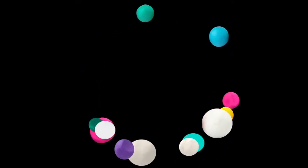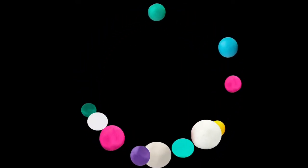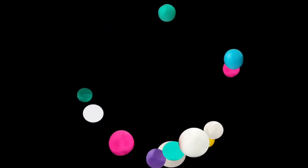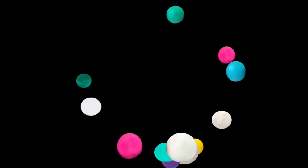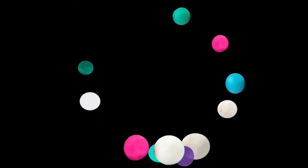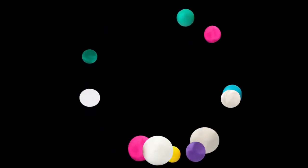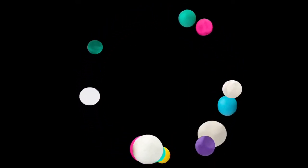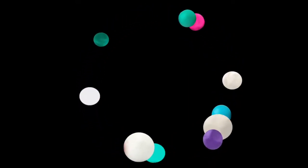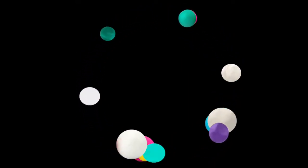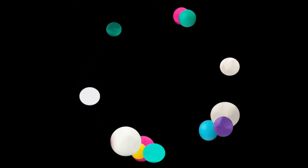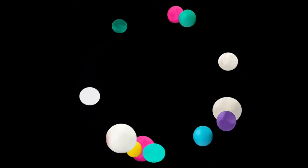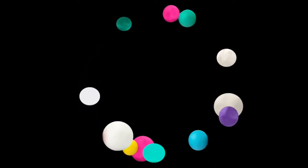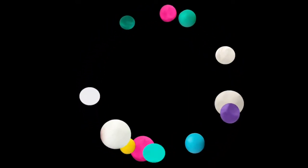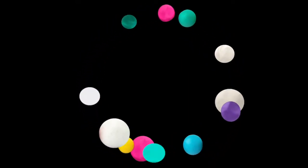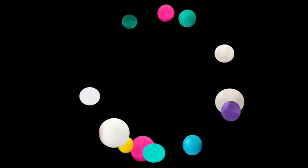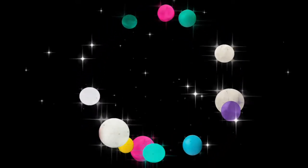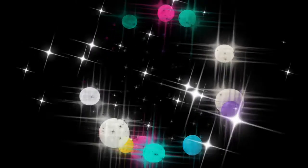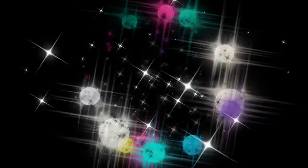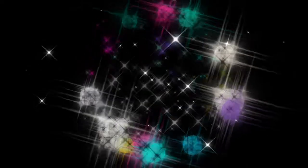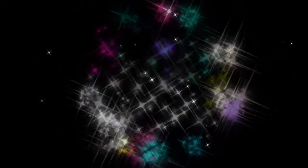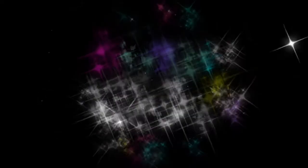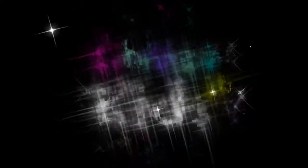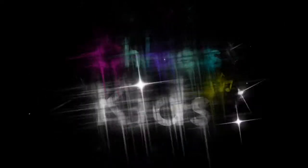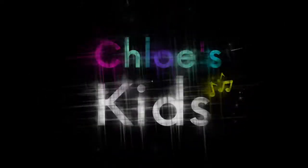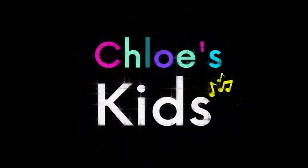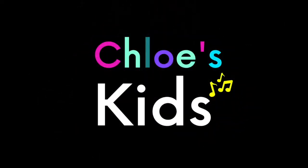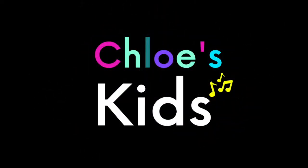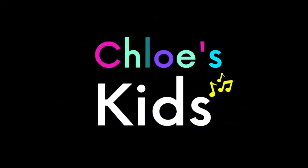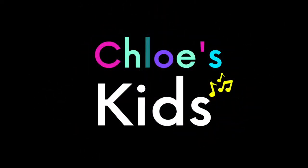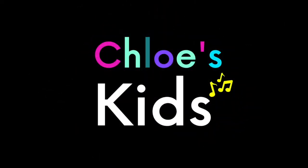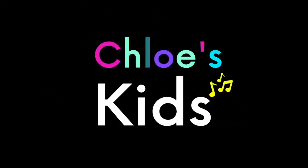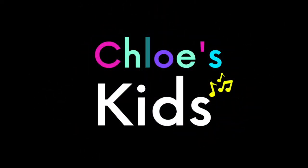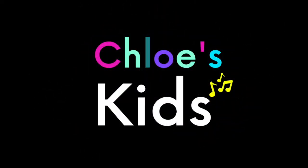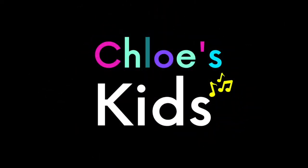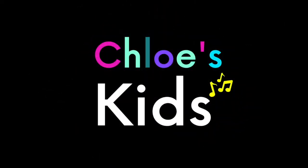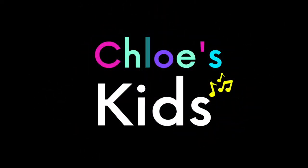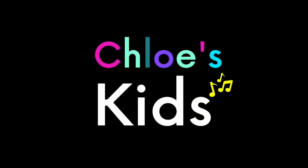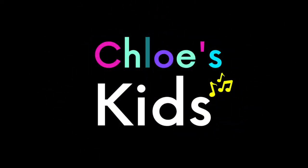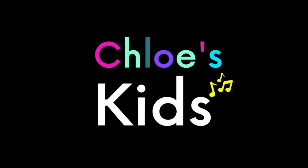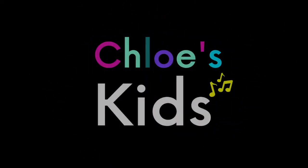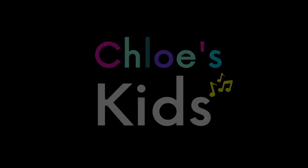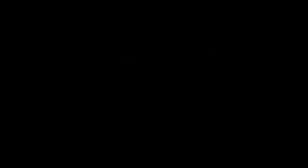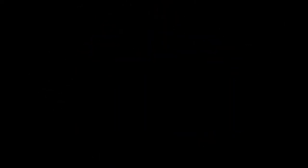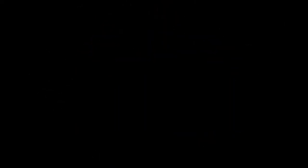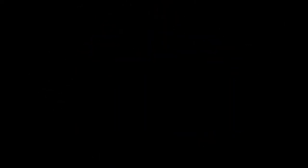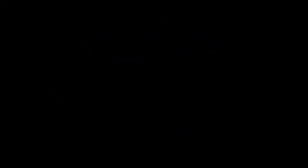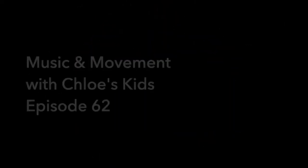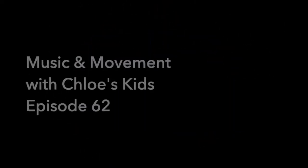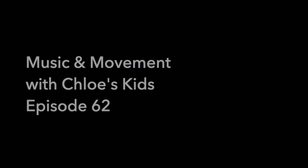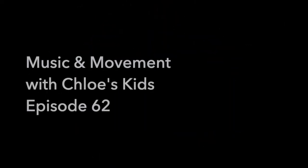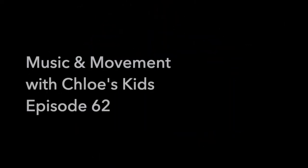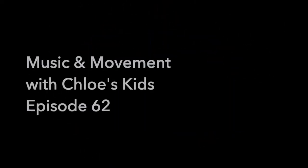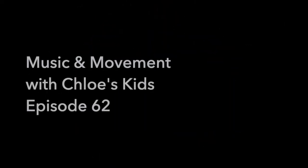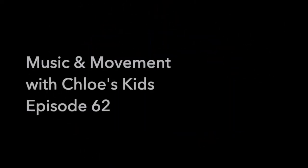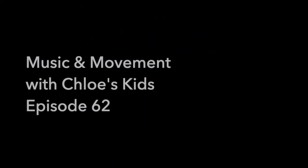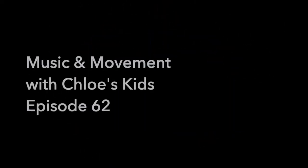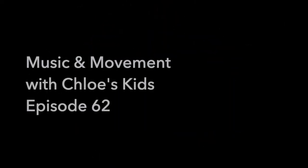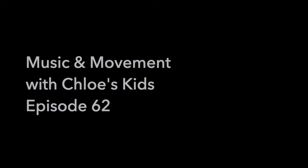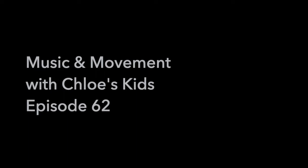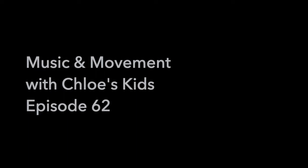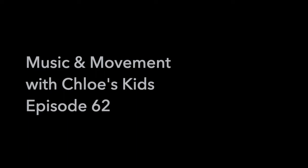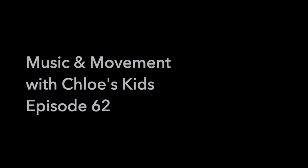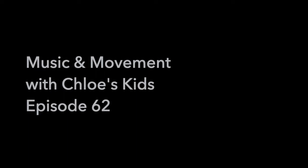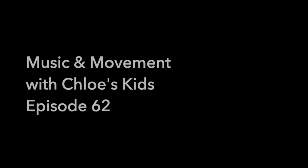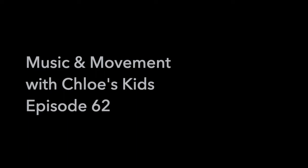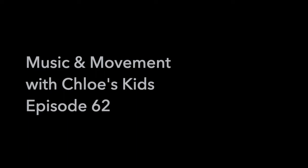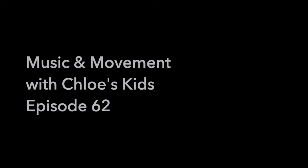Music and Movement with Chloe's Kids Episode 63